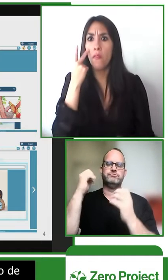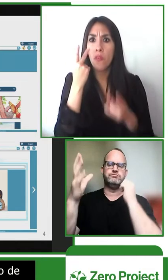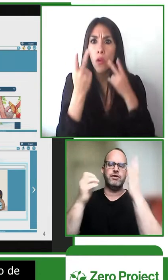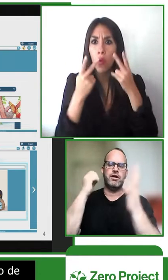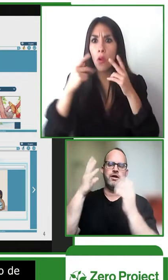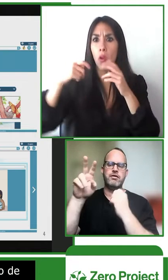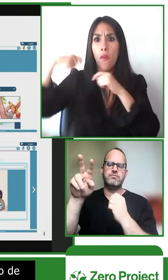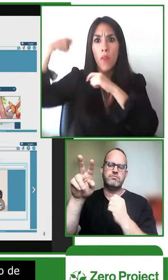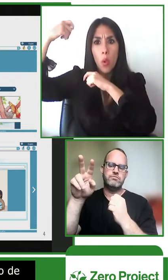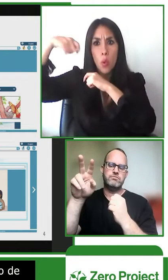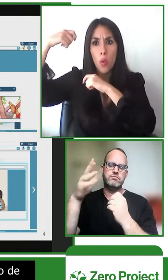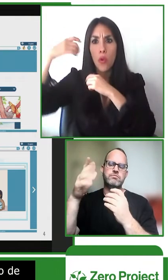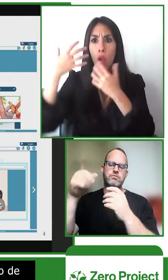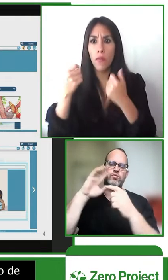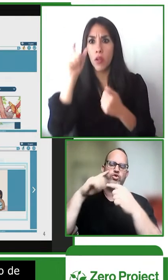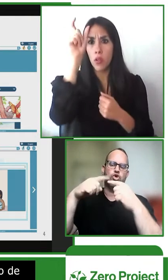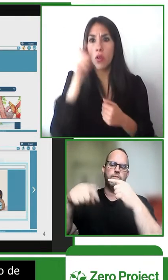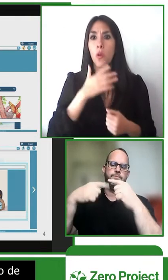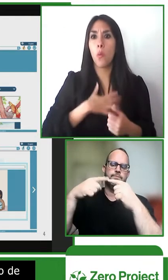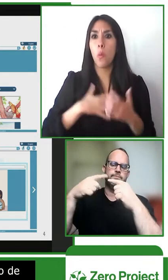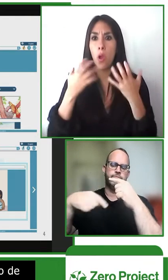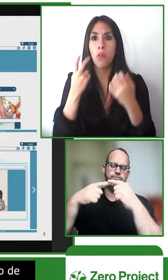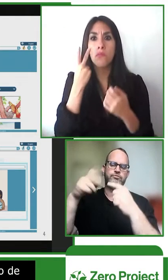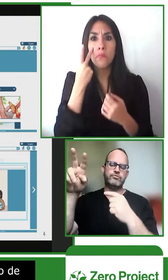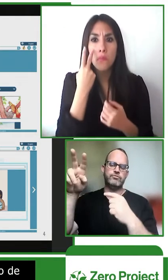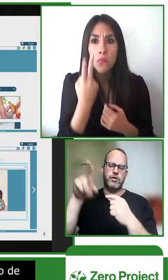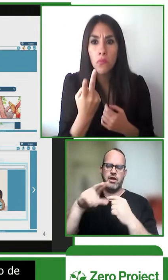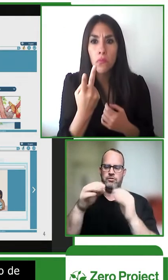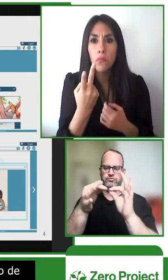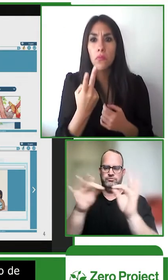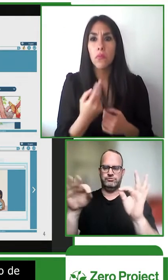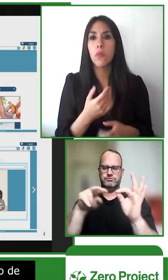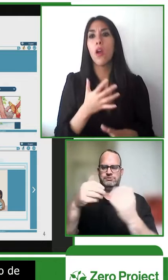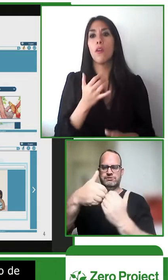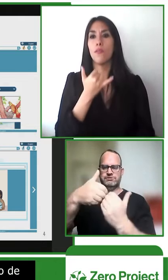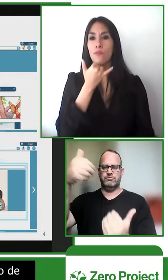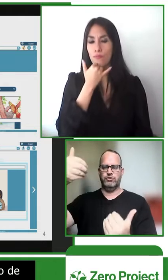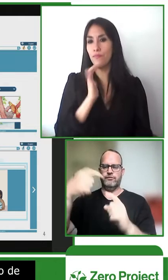designed so that you can change your attention and the story is